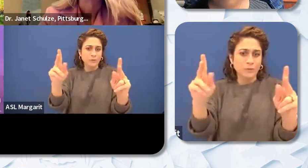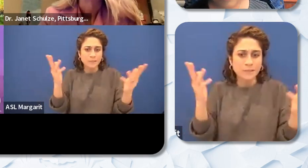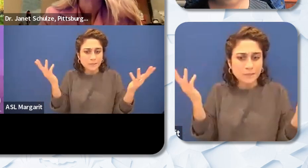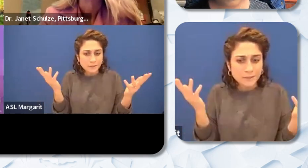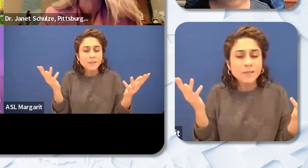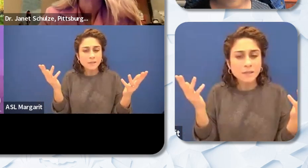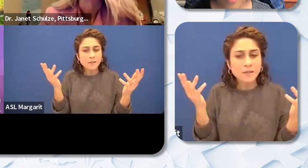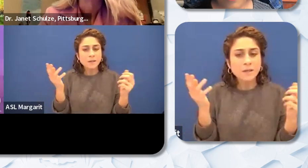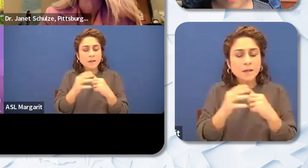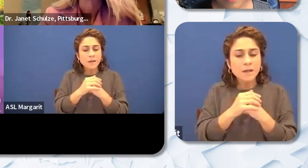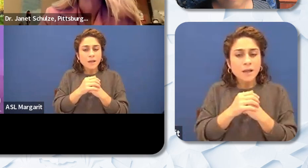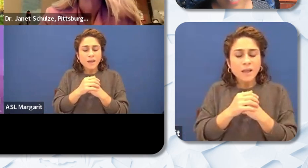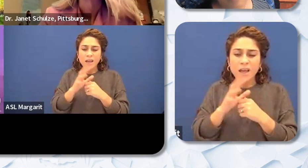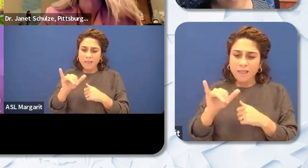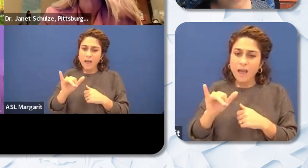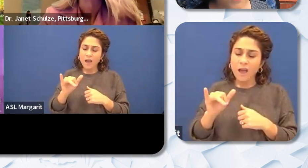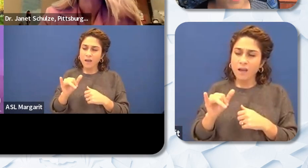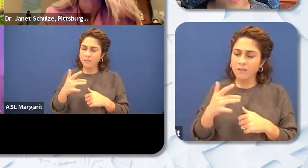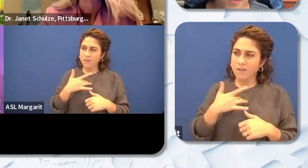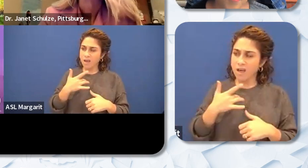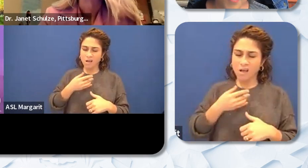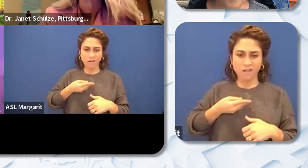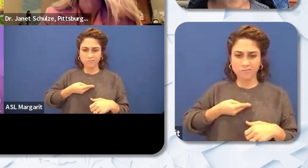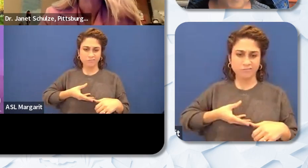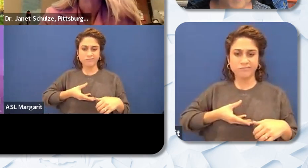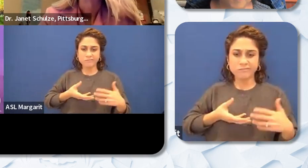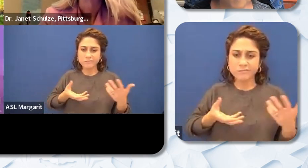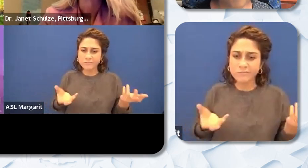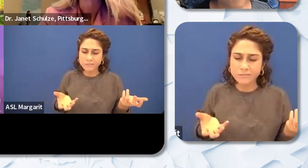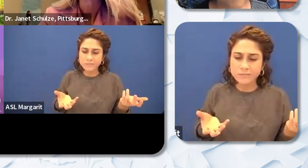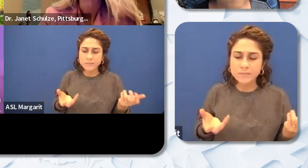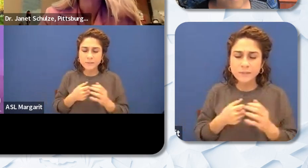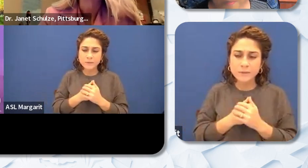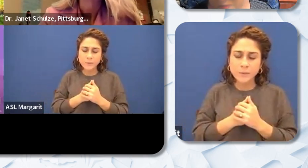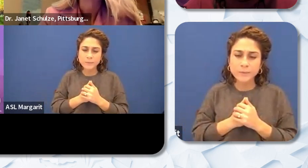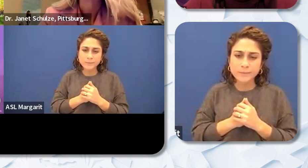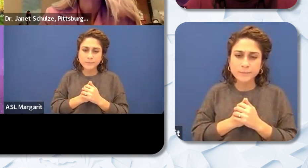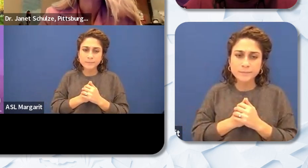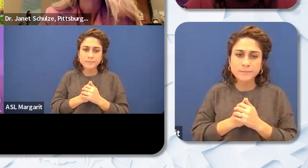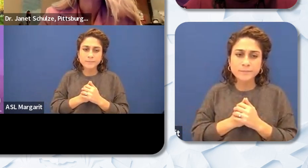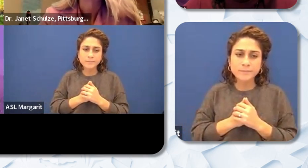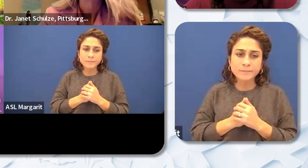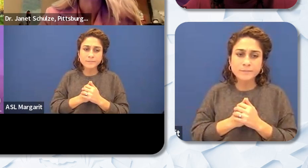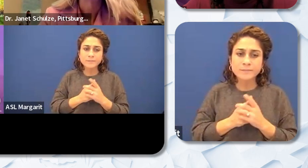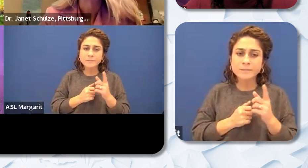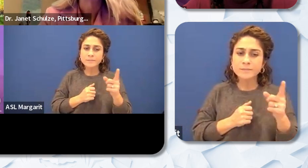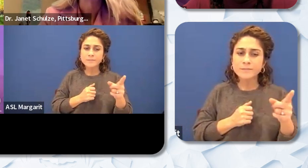beats you down as as a Black and brown teacher. Dr. Jacquelyn Ollison: Thank you so much for